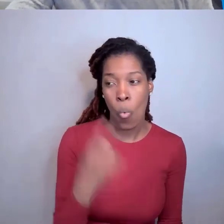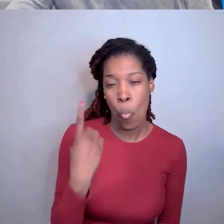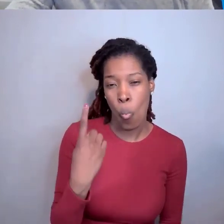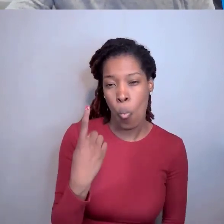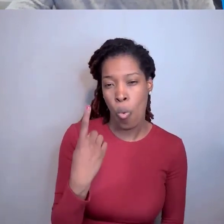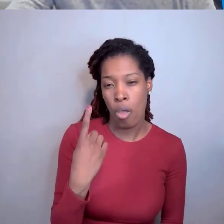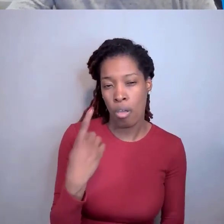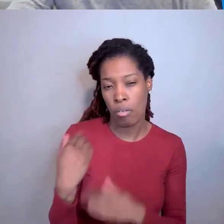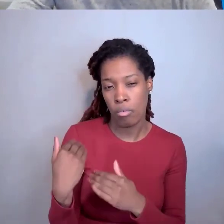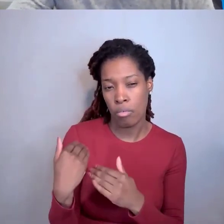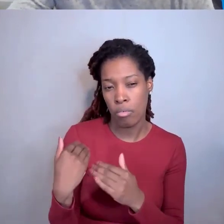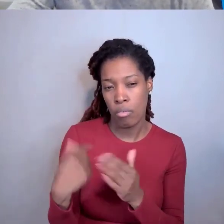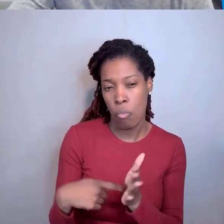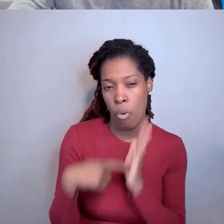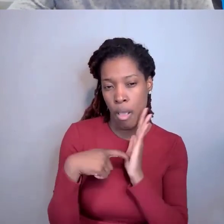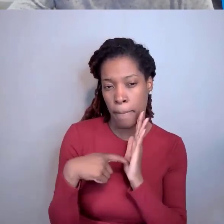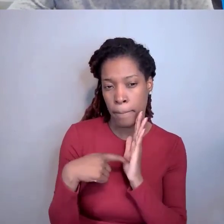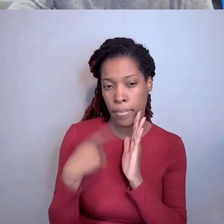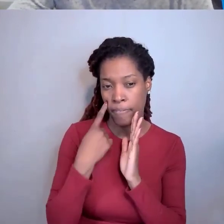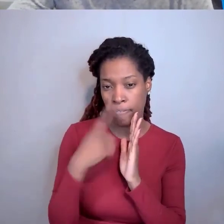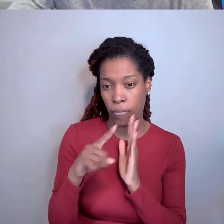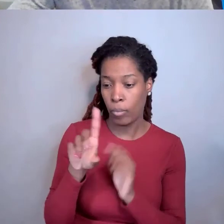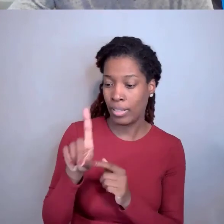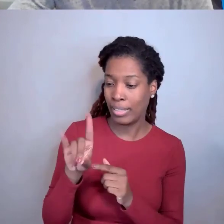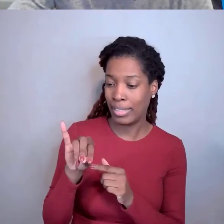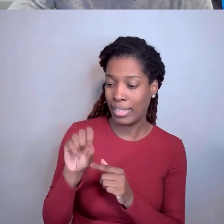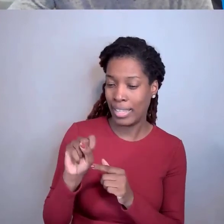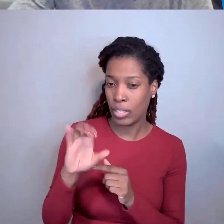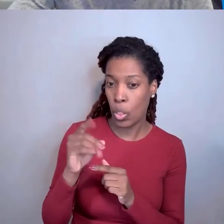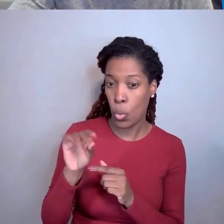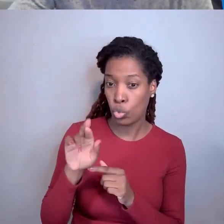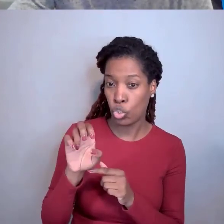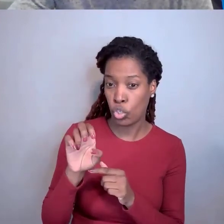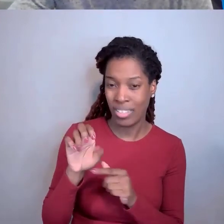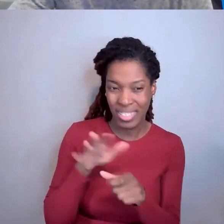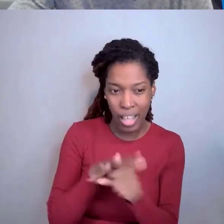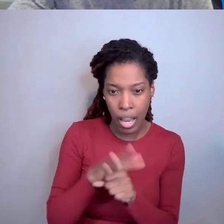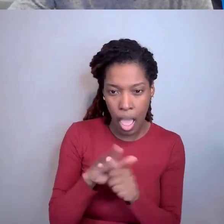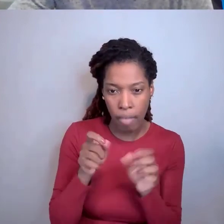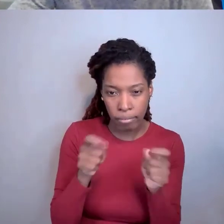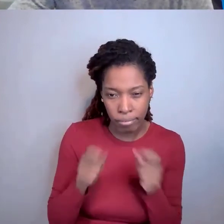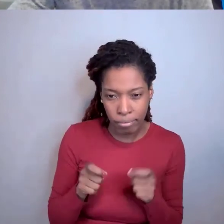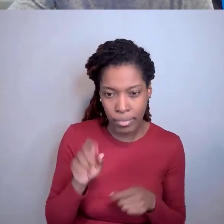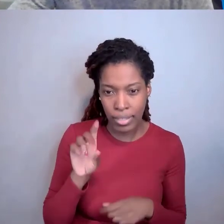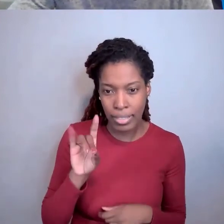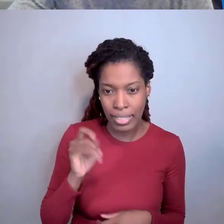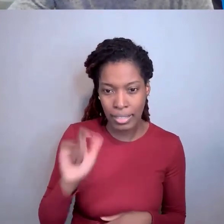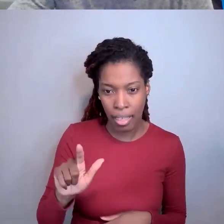so that somebody else would know what it is you've invented so you can have a concept but you might not be